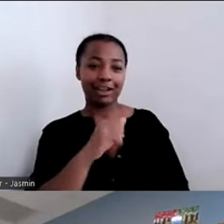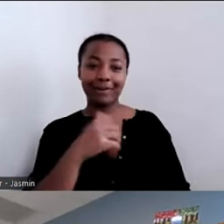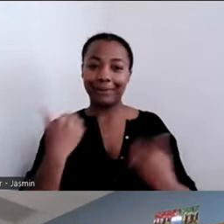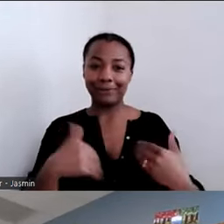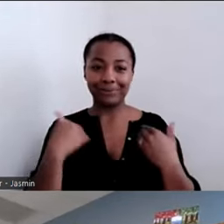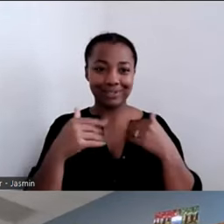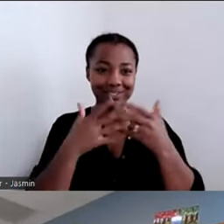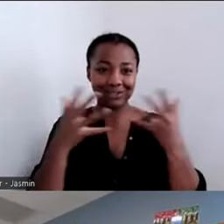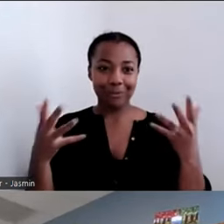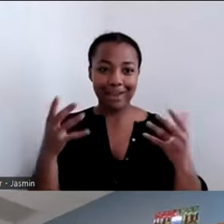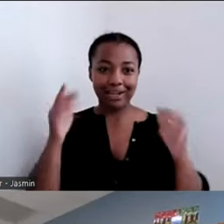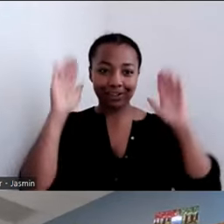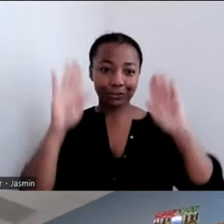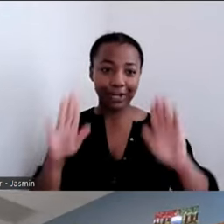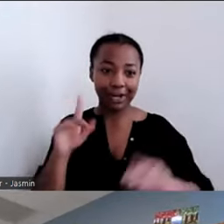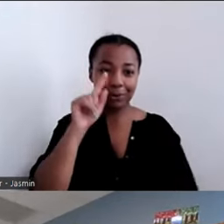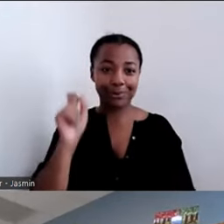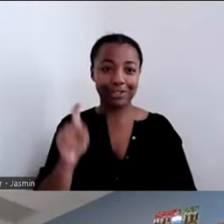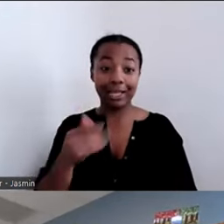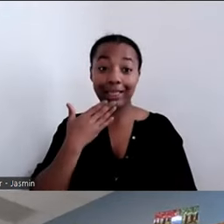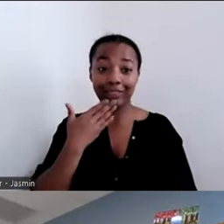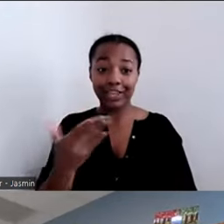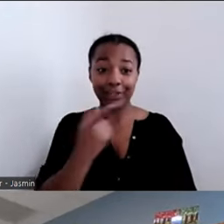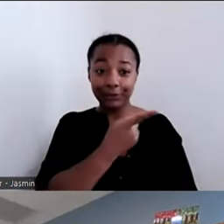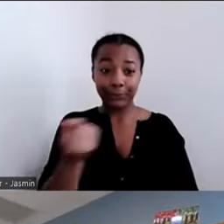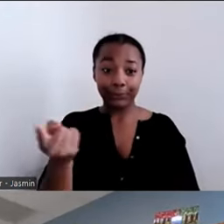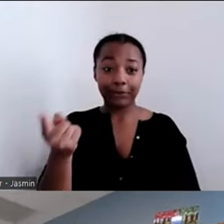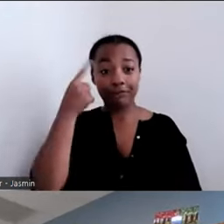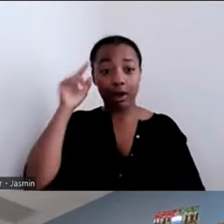you all for putting them in. One of the questions was for Vicki.